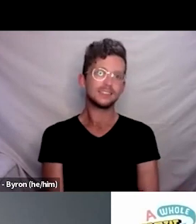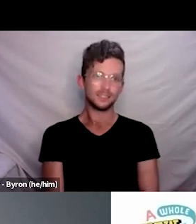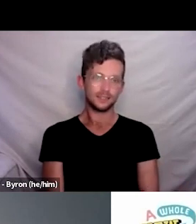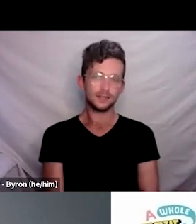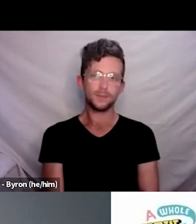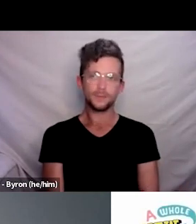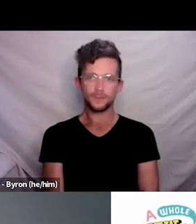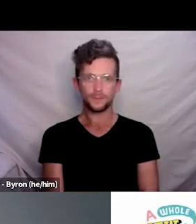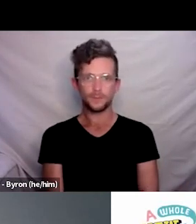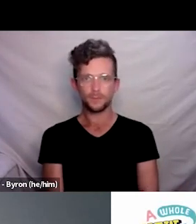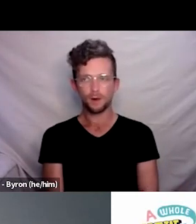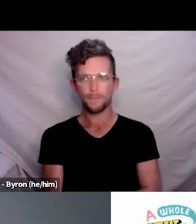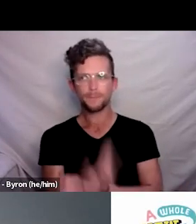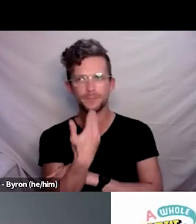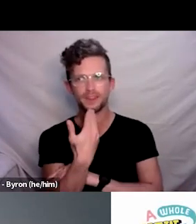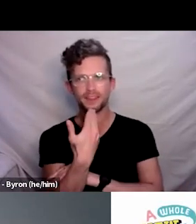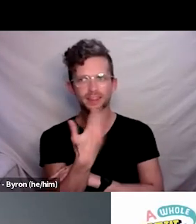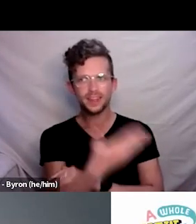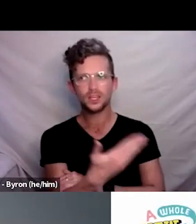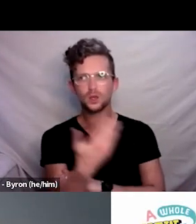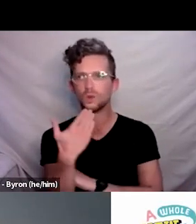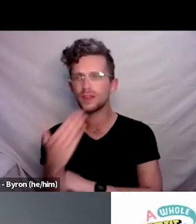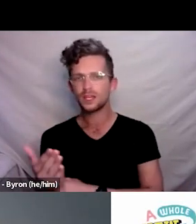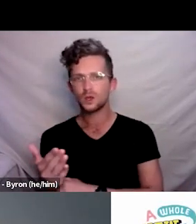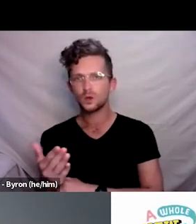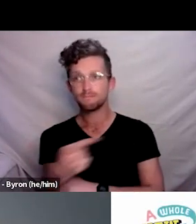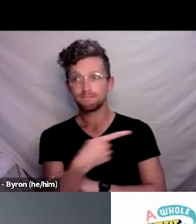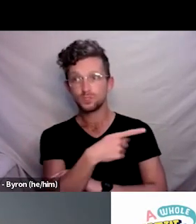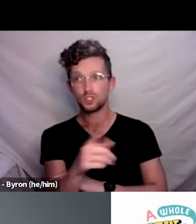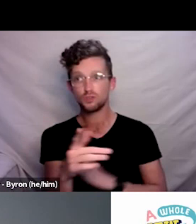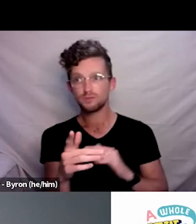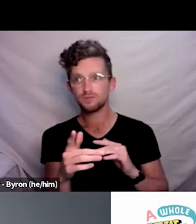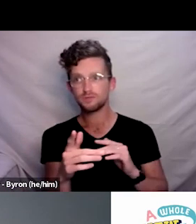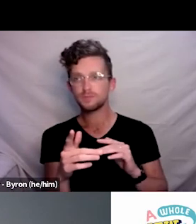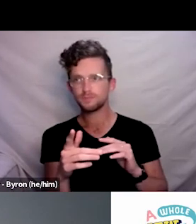Thank you for that. You have touched on some of the questions that have been asked in the chat